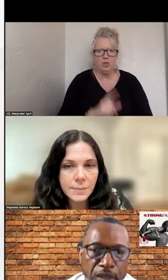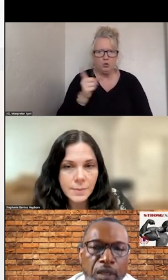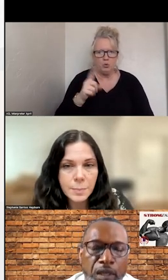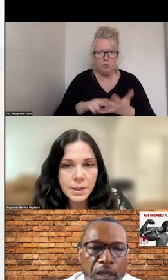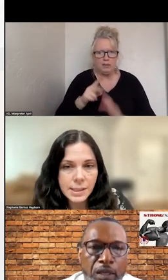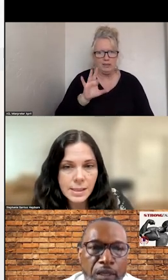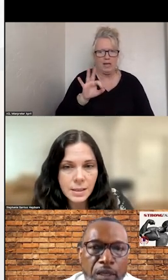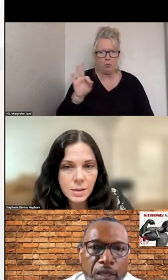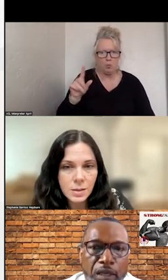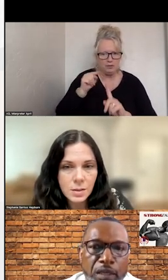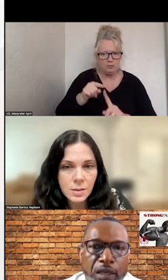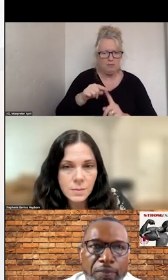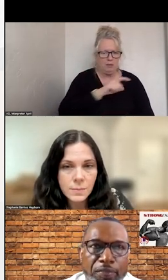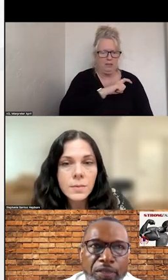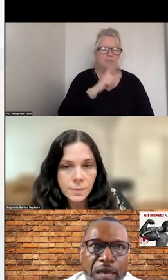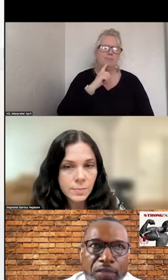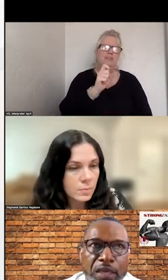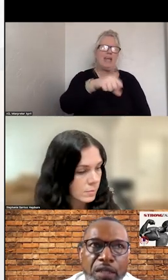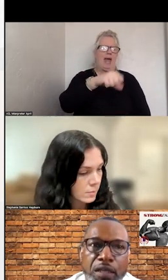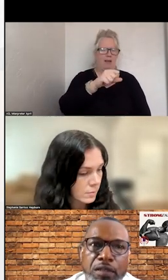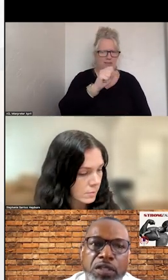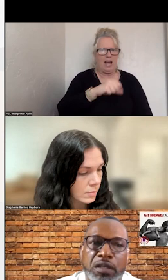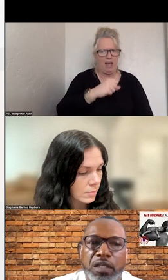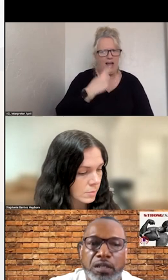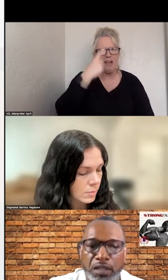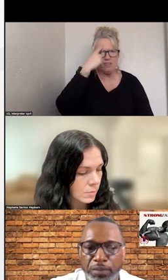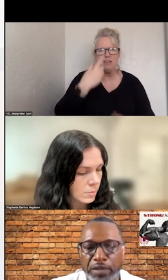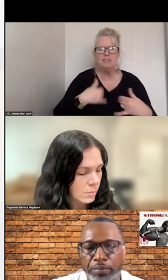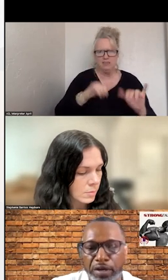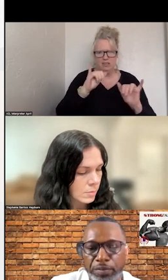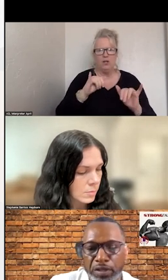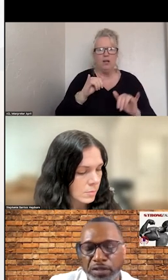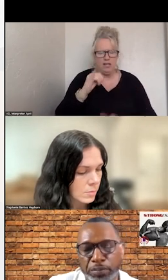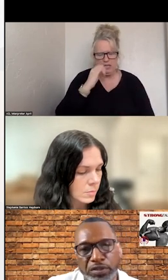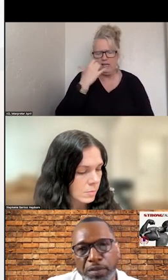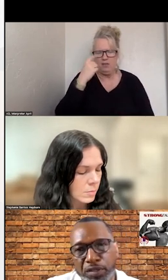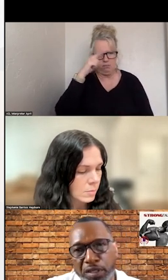: YEAH, I THINK IN THE BLACK COMMUNITY, THERE IS A PERCEPTION